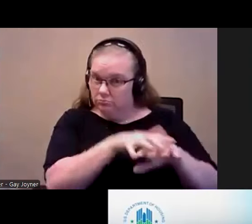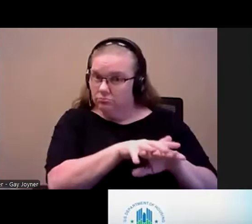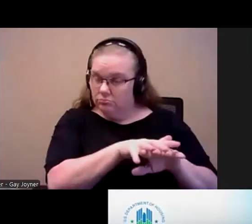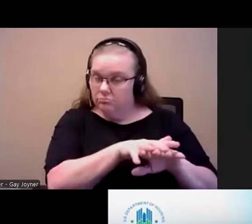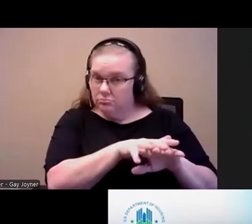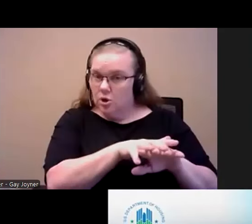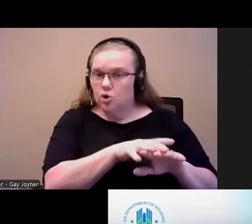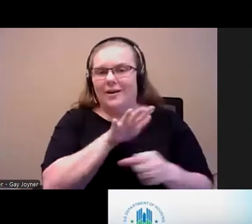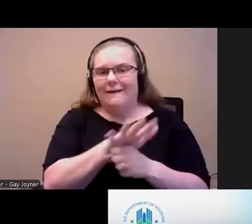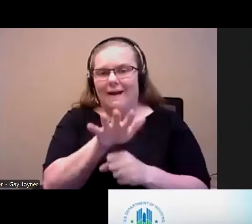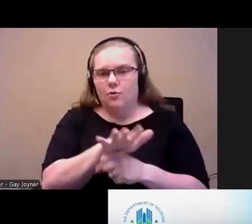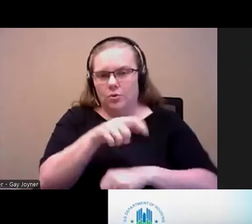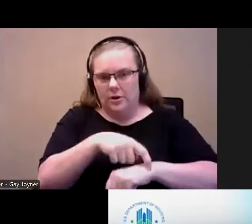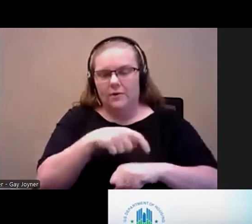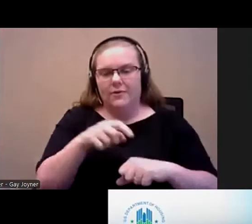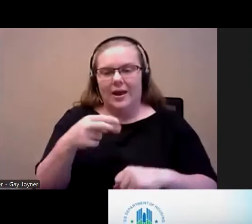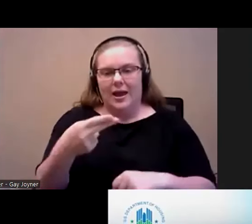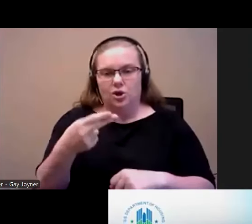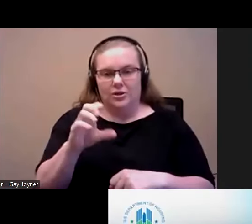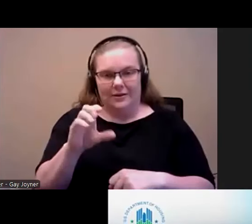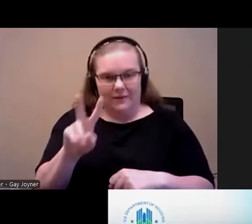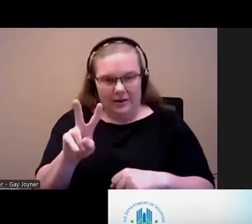people who are already on the HCB waitlist who are eligible for mainstream vouchers